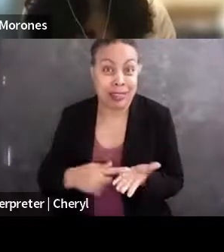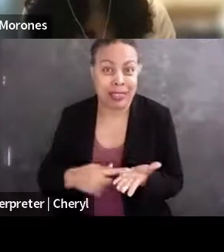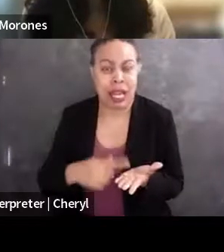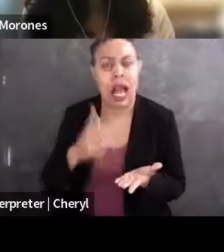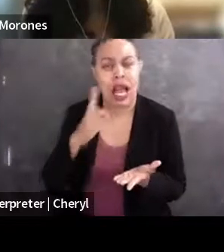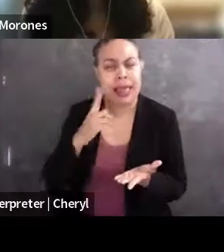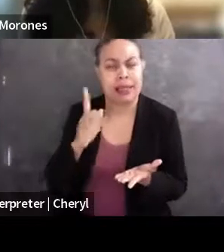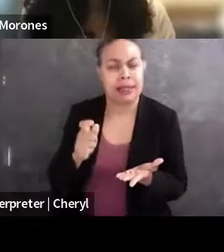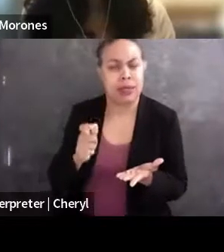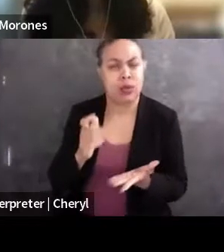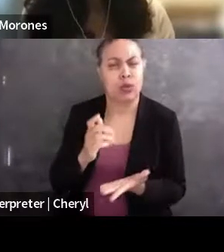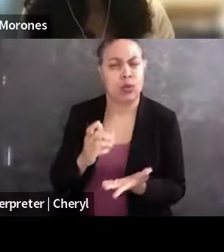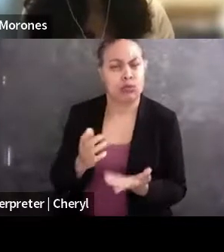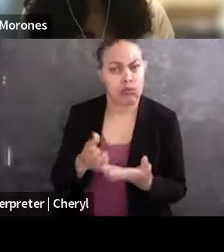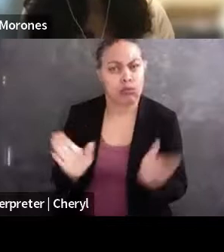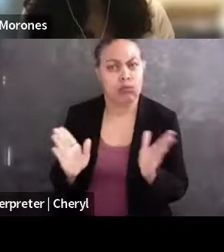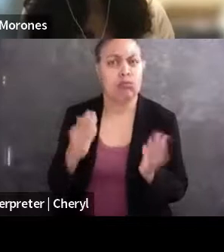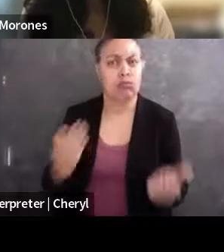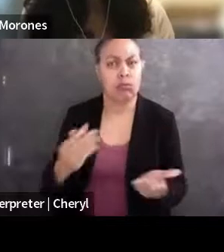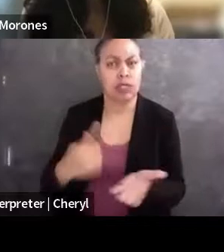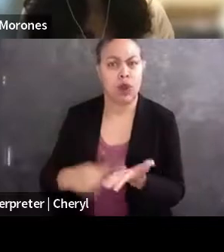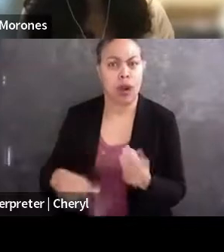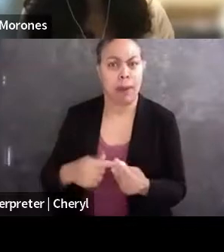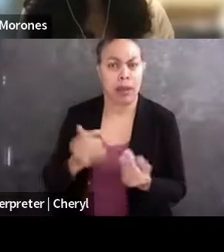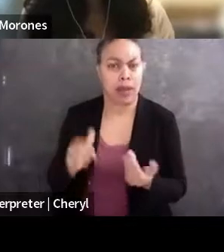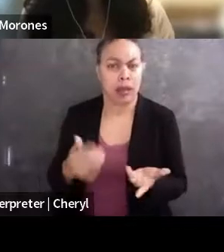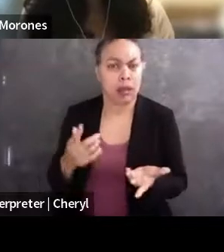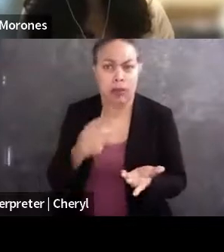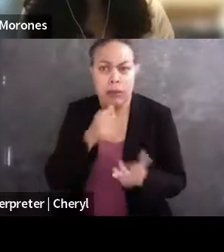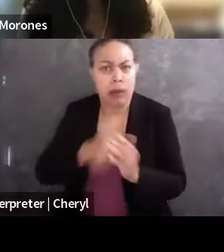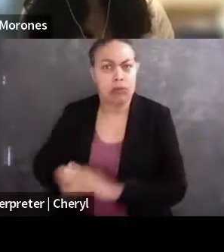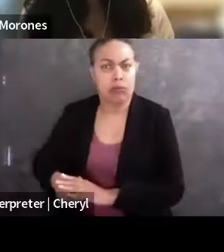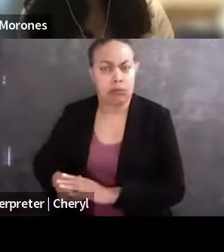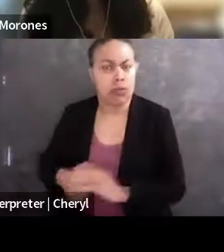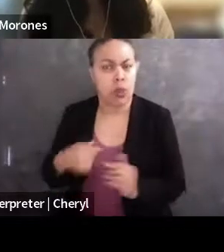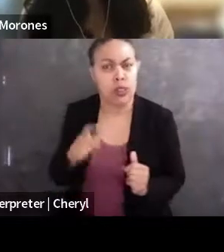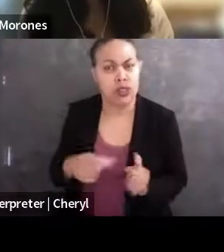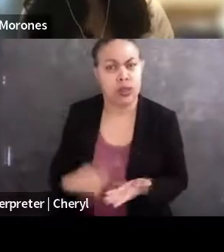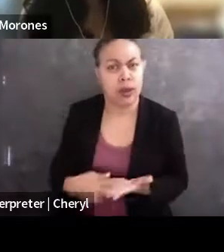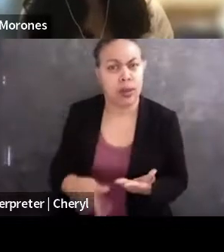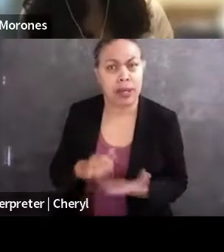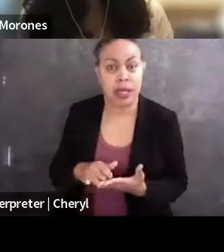that it's something we don't talk about, because we should. And there are people that I can't keep giving money to